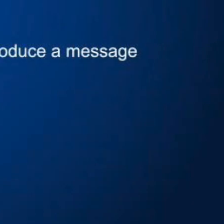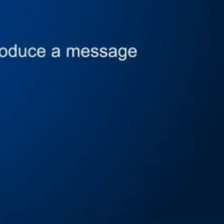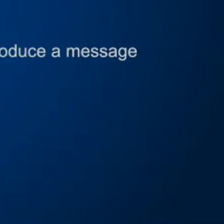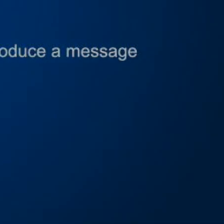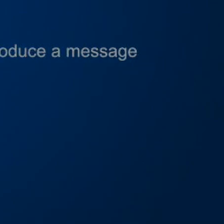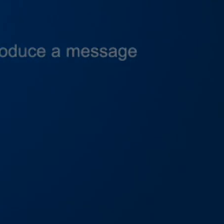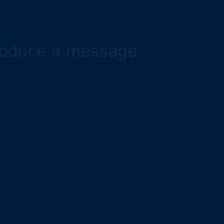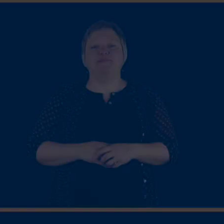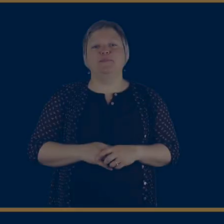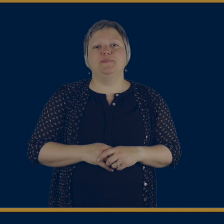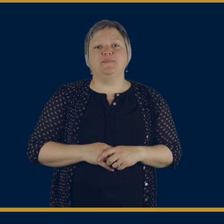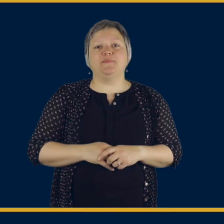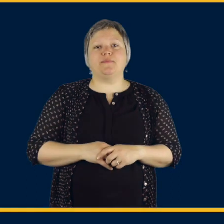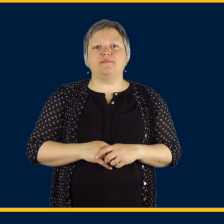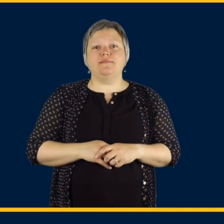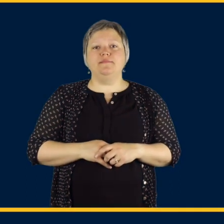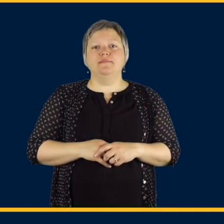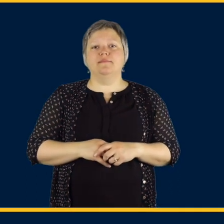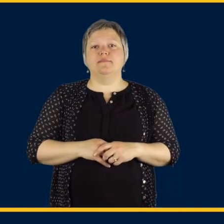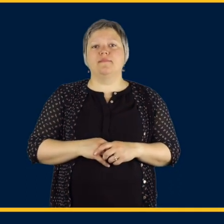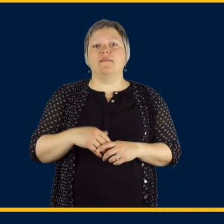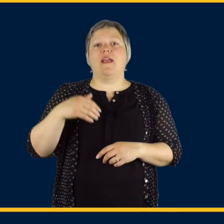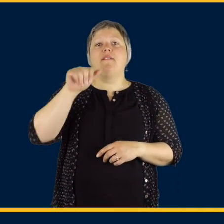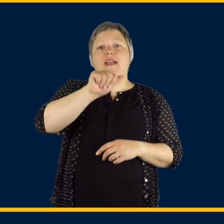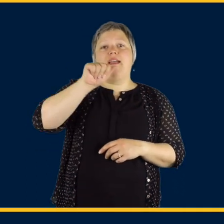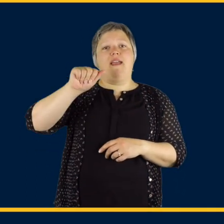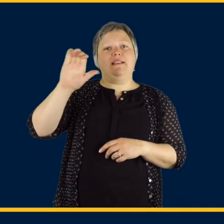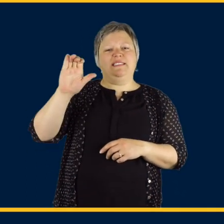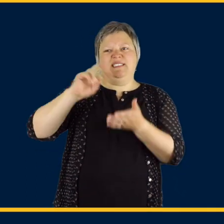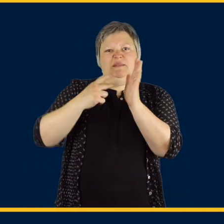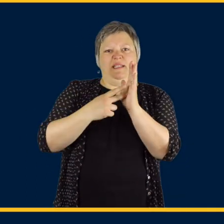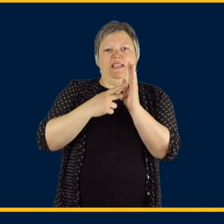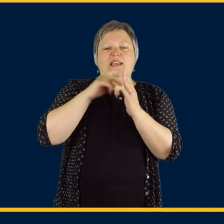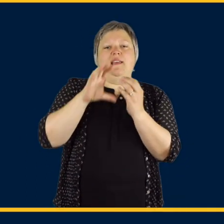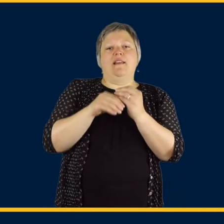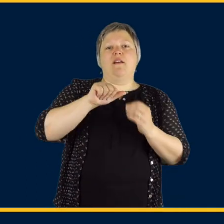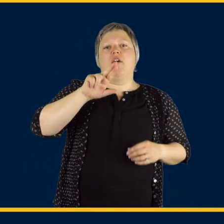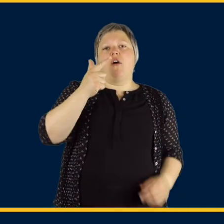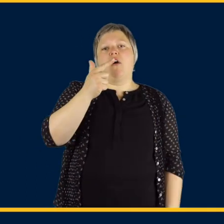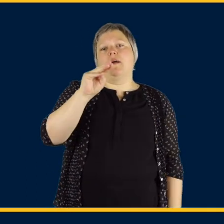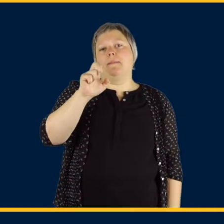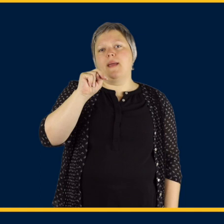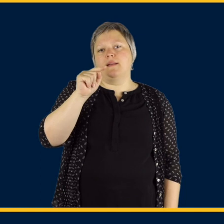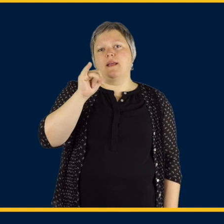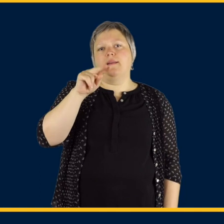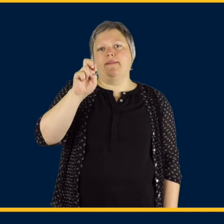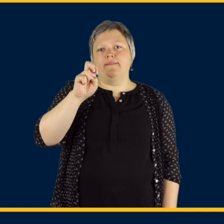AAC stands for Augmentative and Alternative Communication, which is another way to communicate